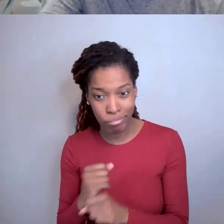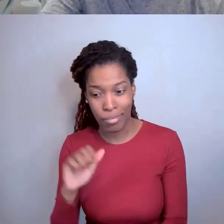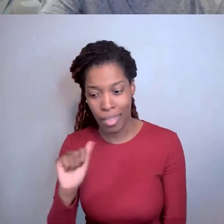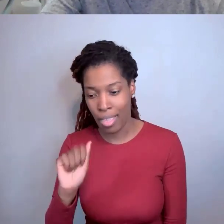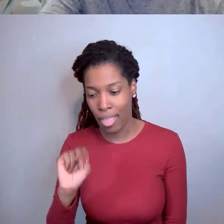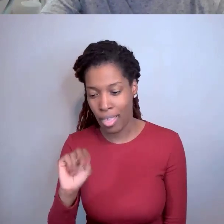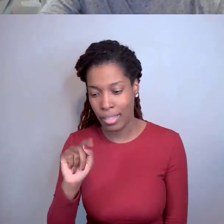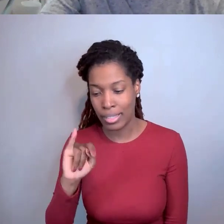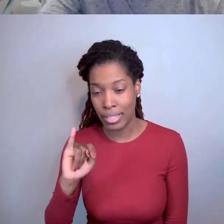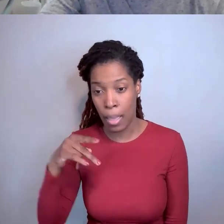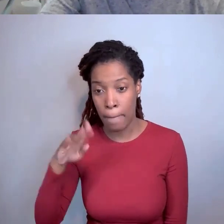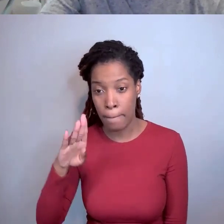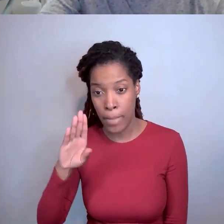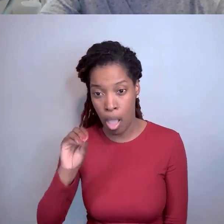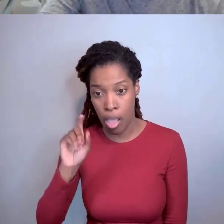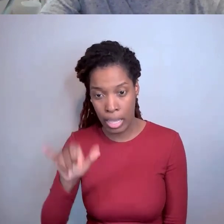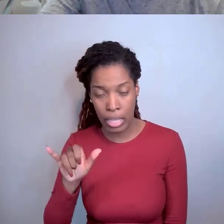can be incorporated by reference.